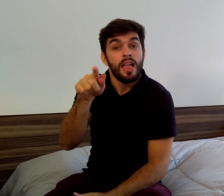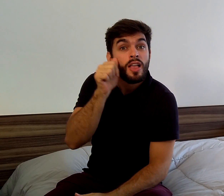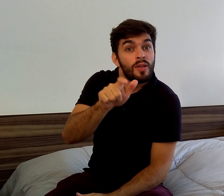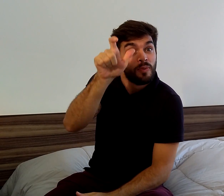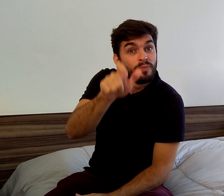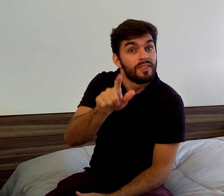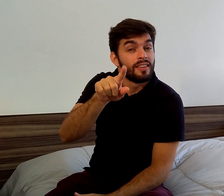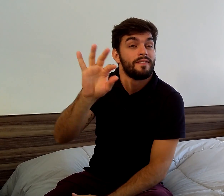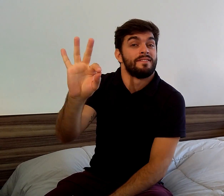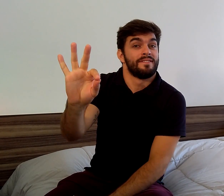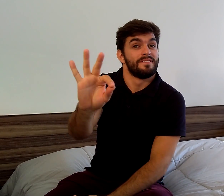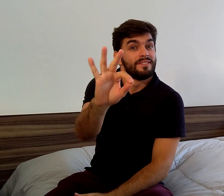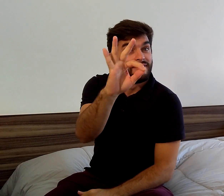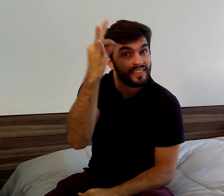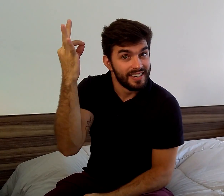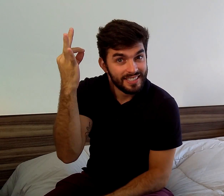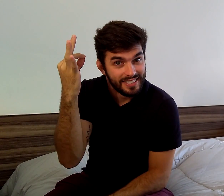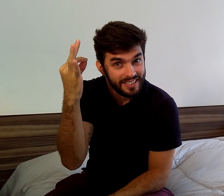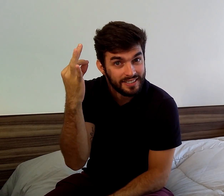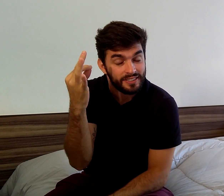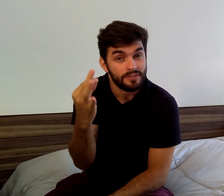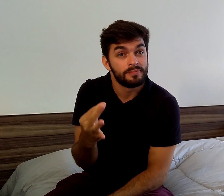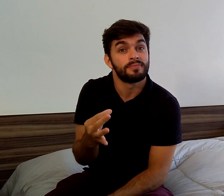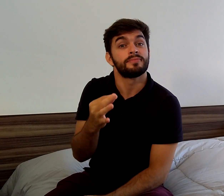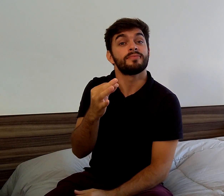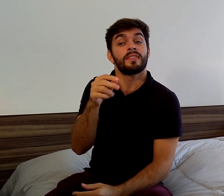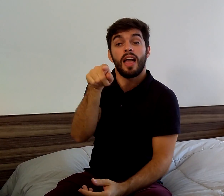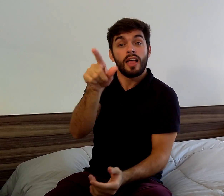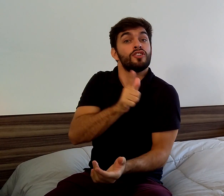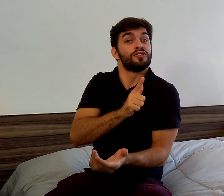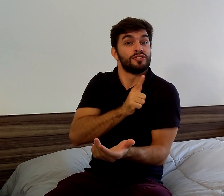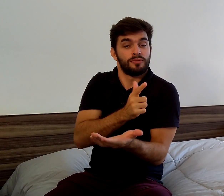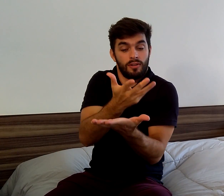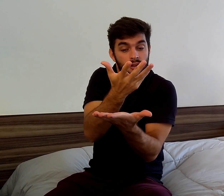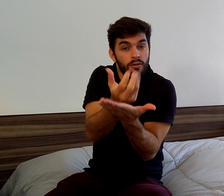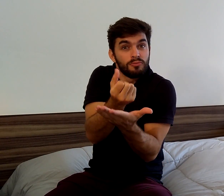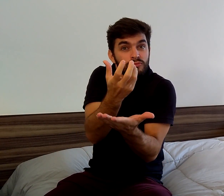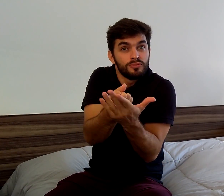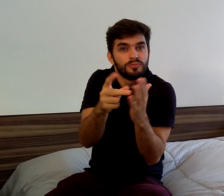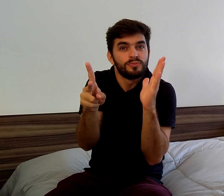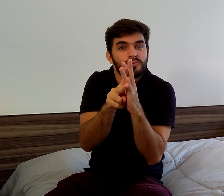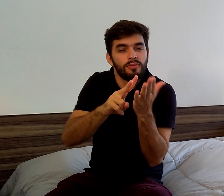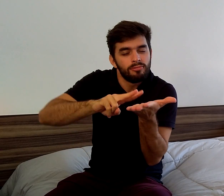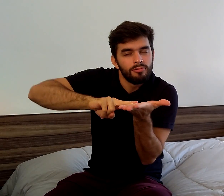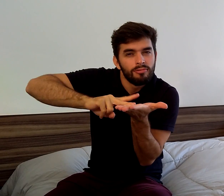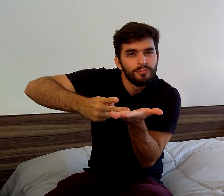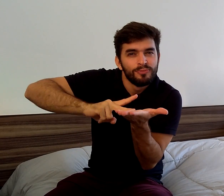She told me she is from France and, using an translation application